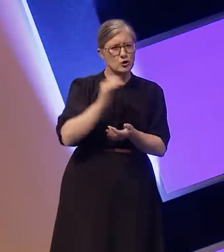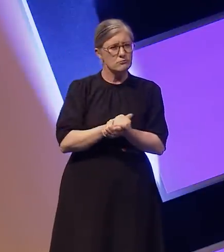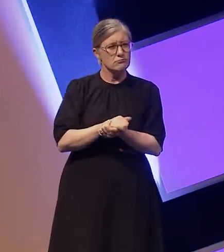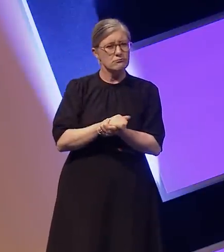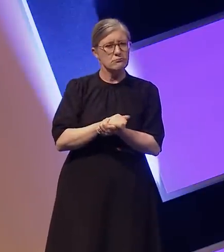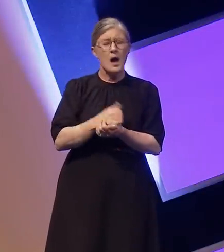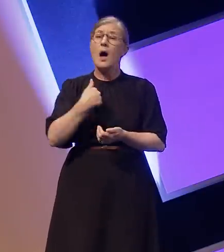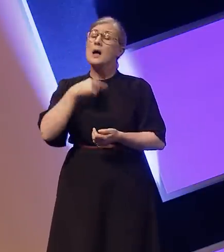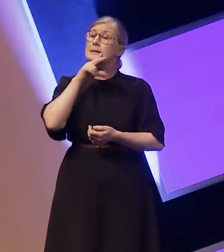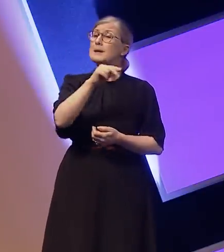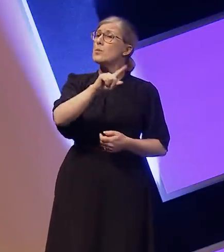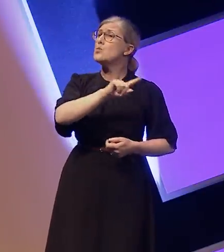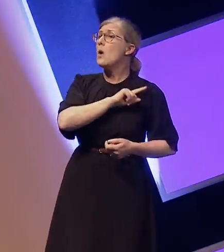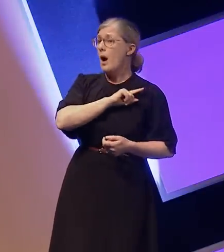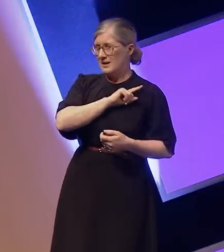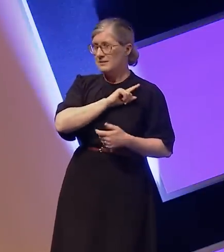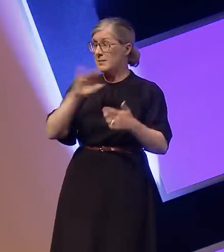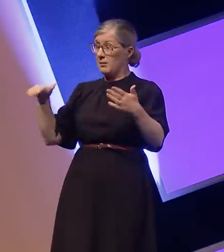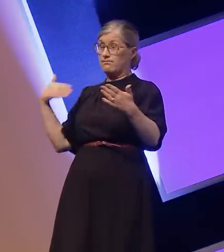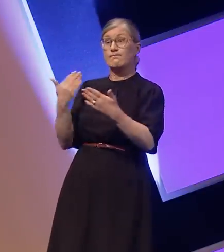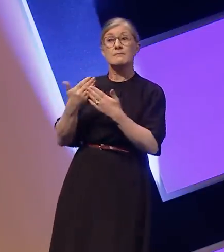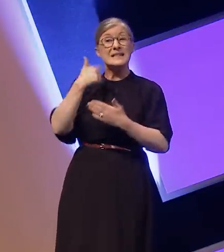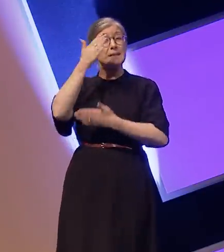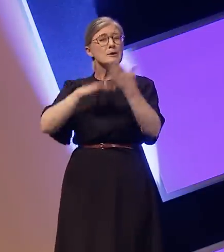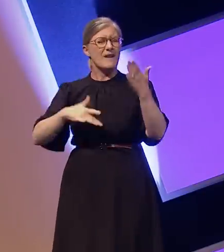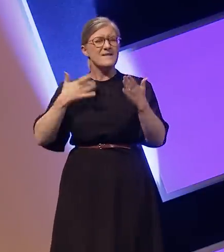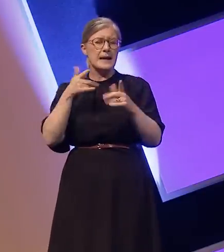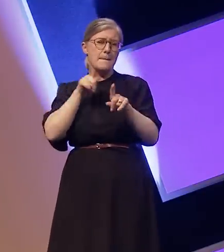because in my experience this is the best way to get hearing people to listen